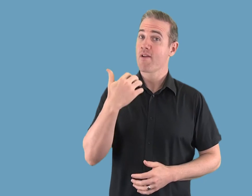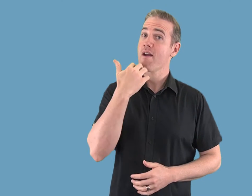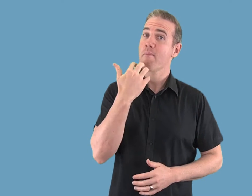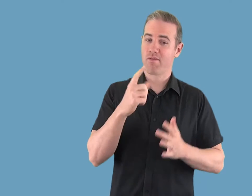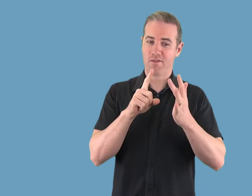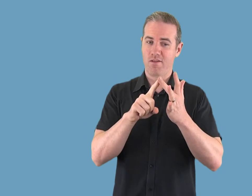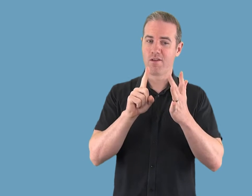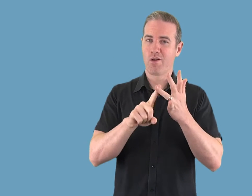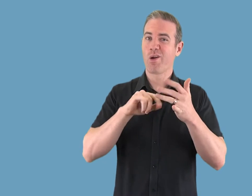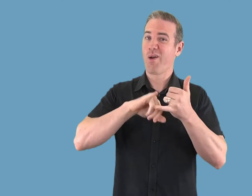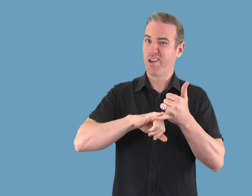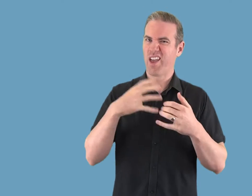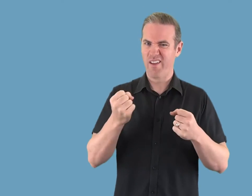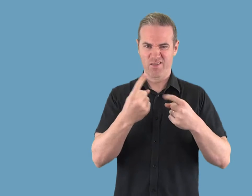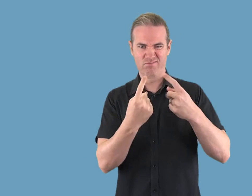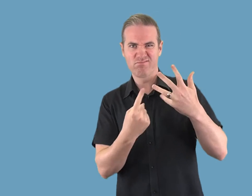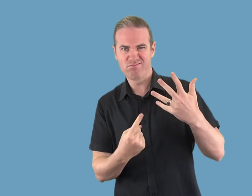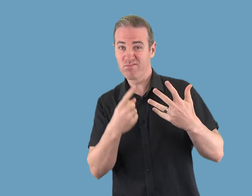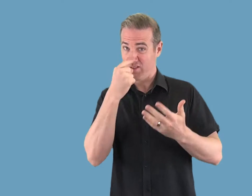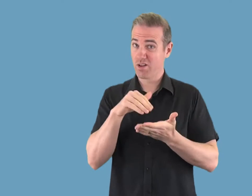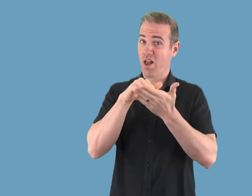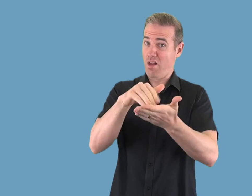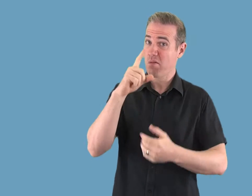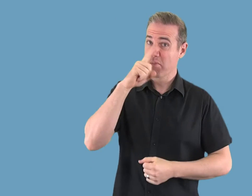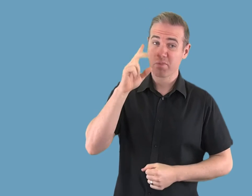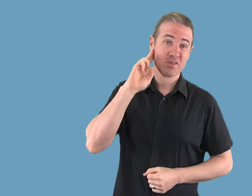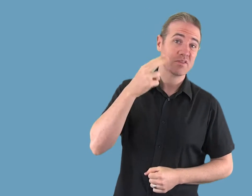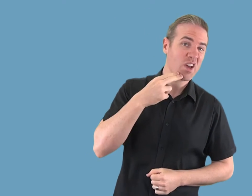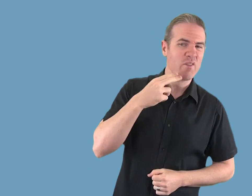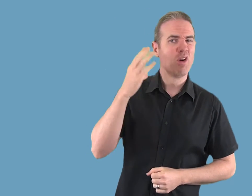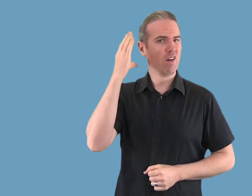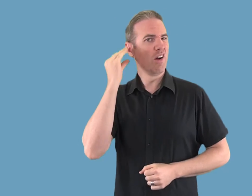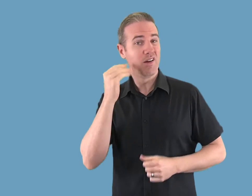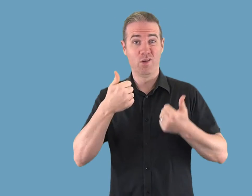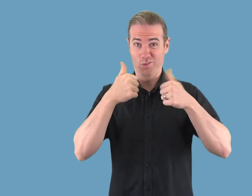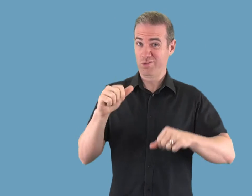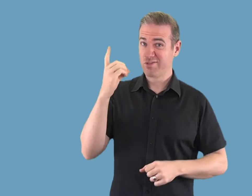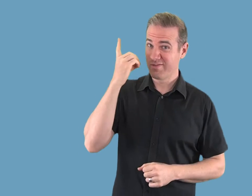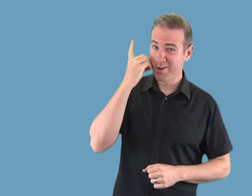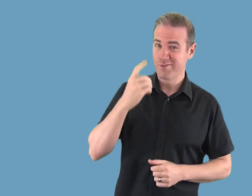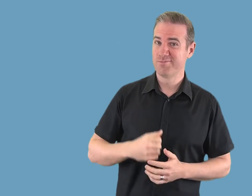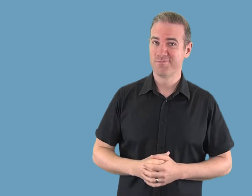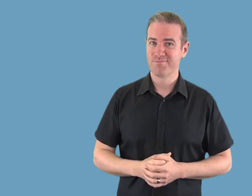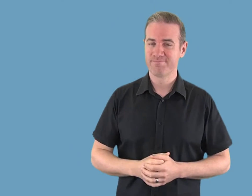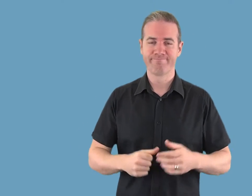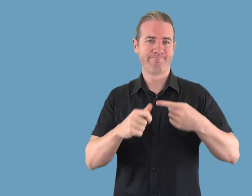iOS features that help people who are Deaf or have trouble hearing when using the phone.